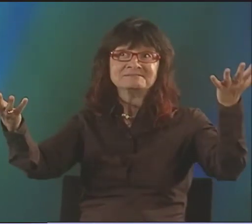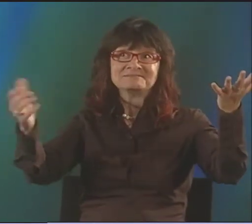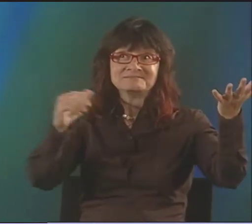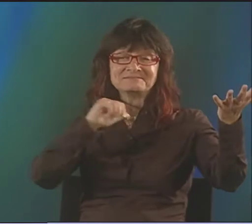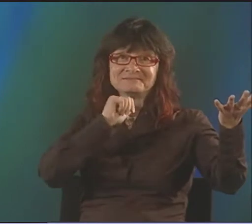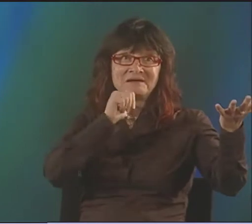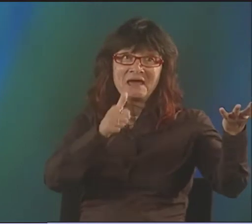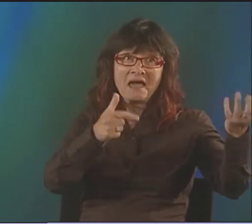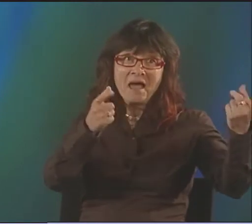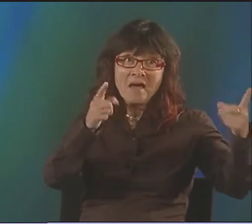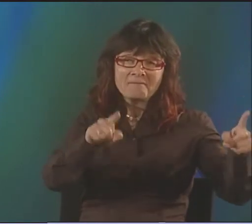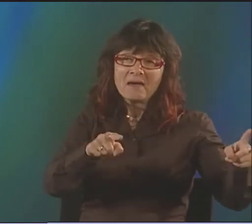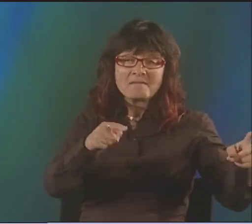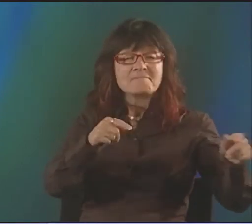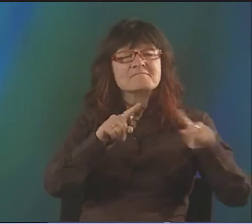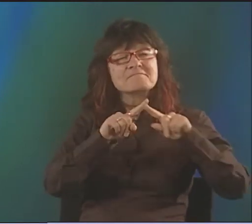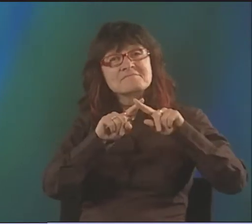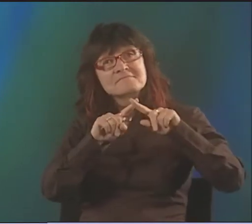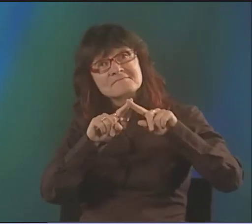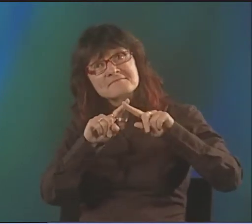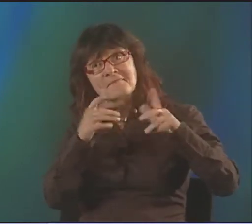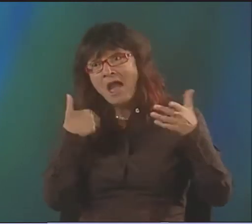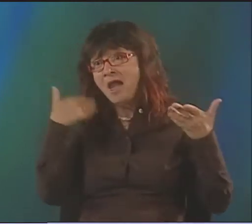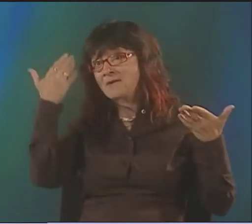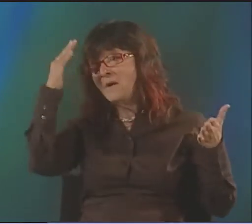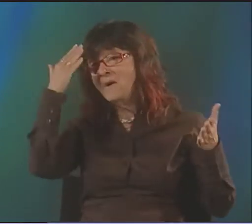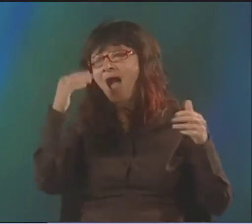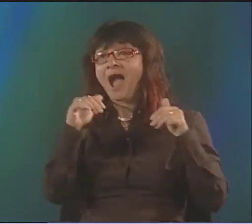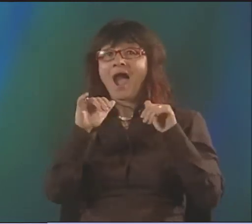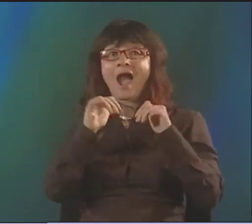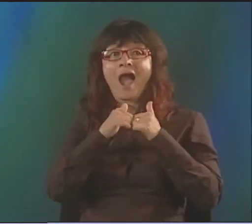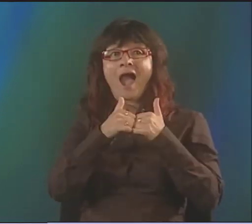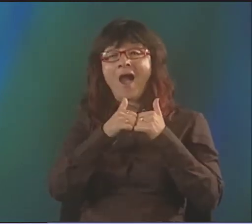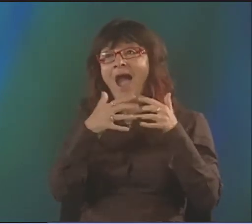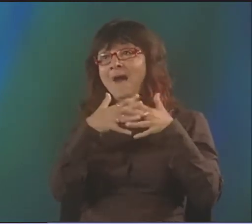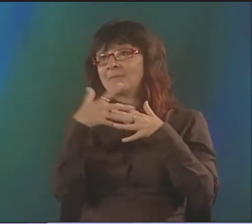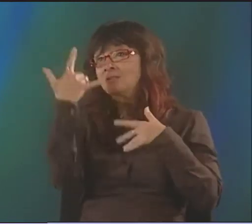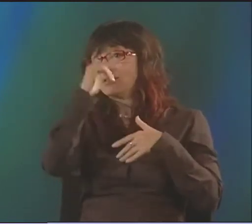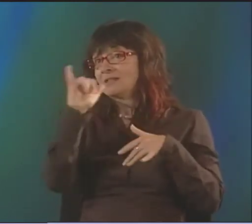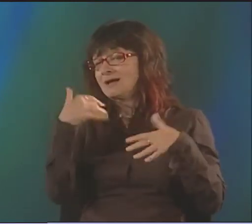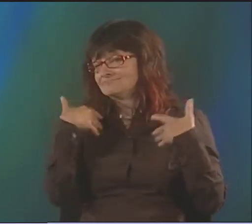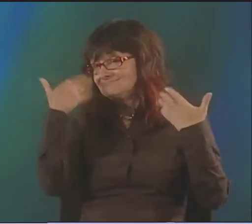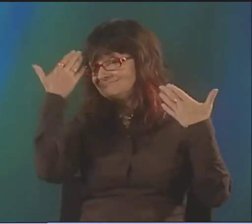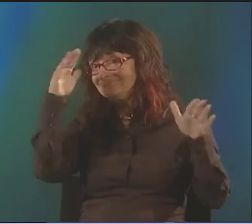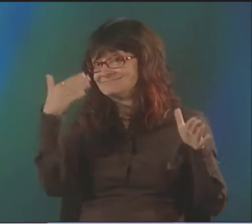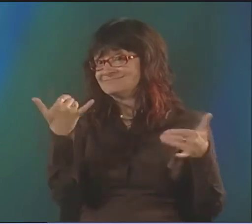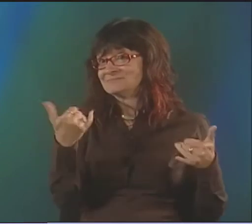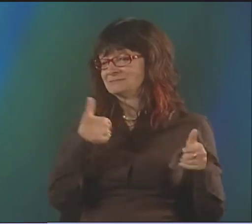I THOUGHT THAT SEEDS WOULD EMANATE FROM THESE BLOSSOMS AND SCATTER AND TAKE ROOT.